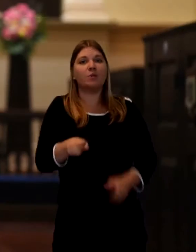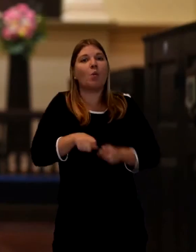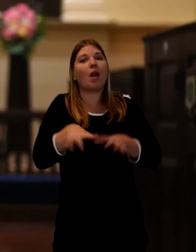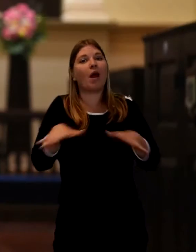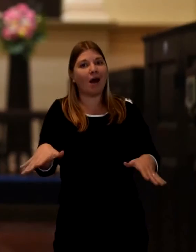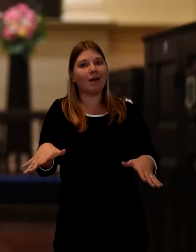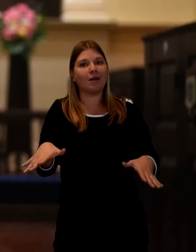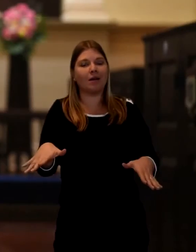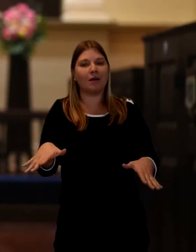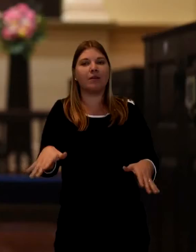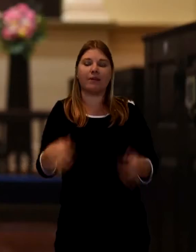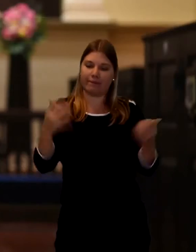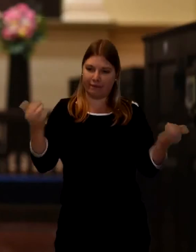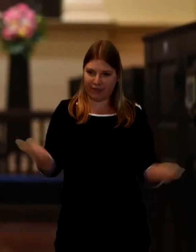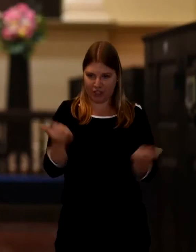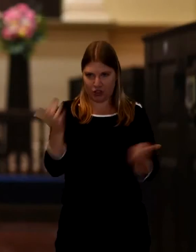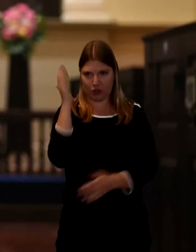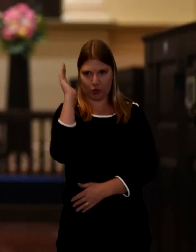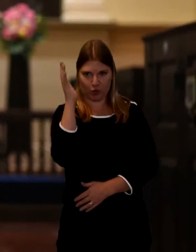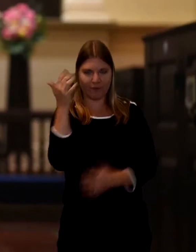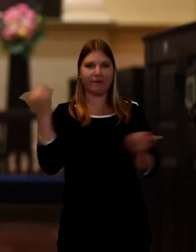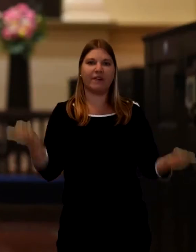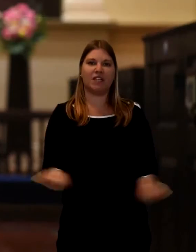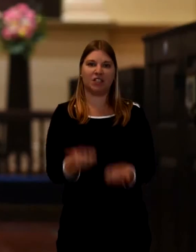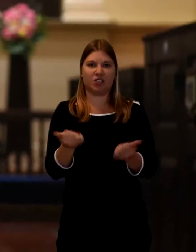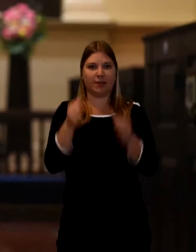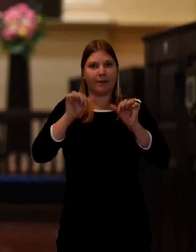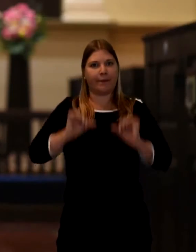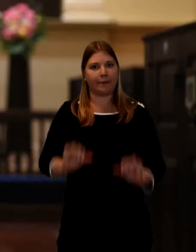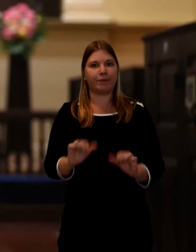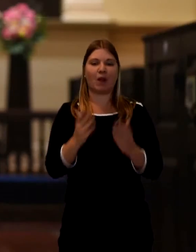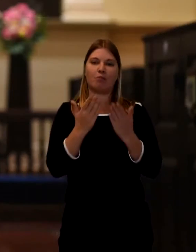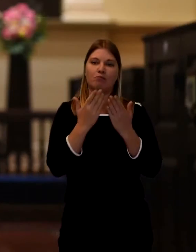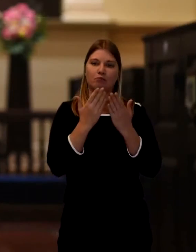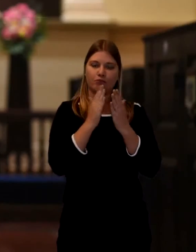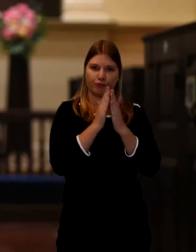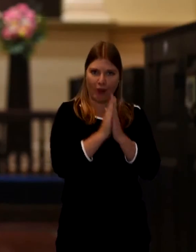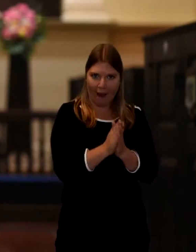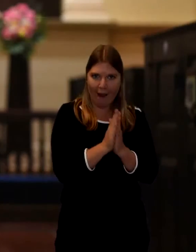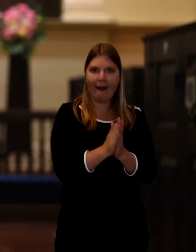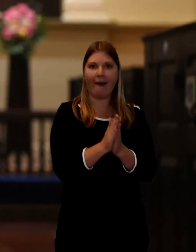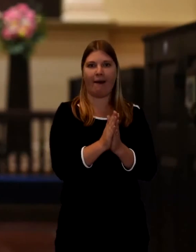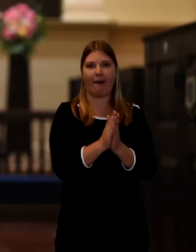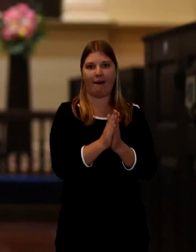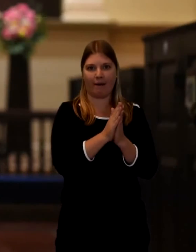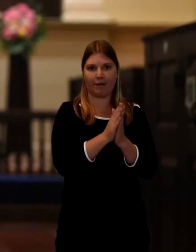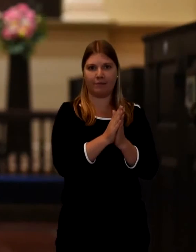After that we'll move into a time of prayer and the prayer does a number of things. It's a stiller point in the service.